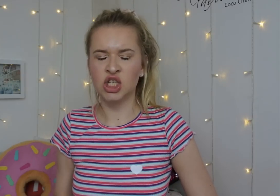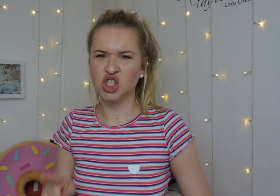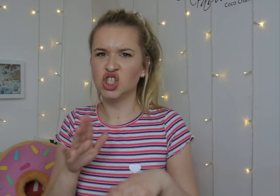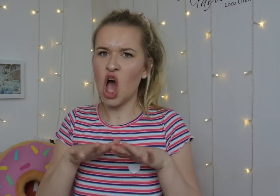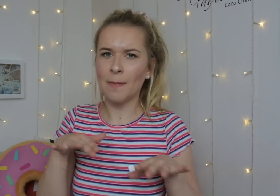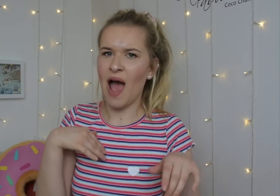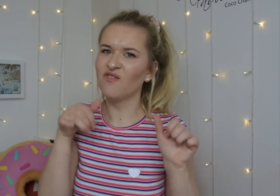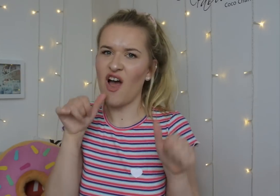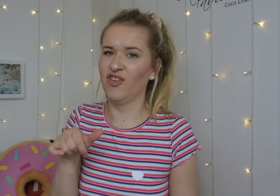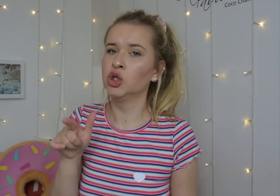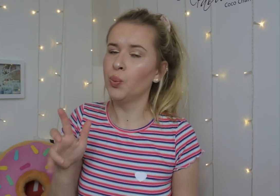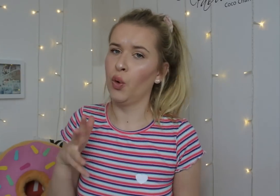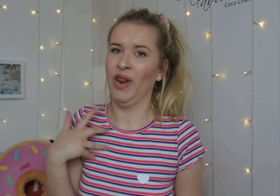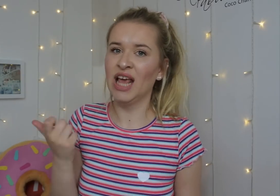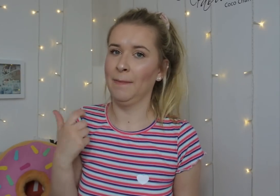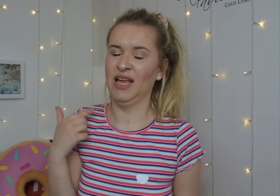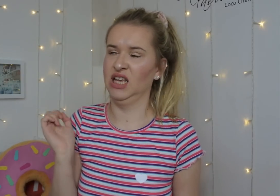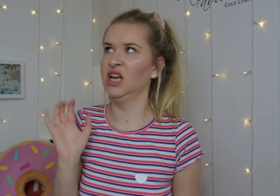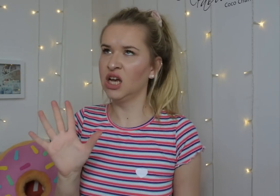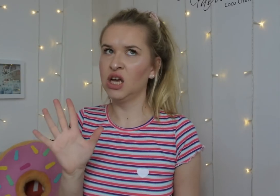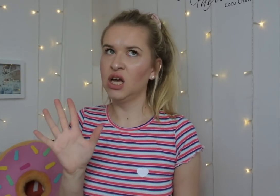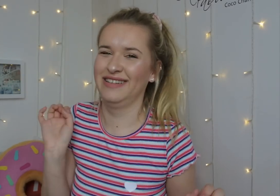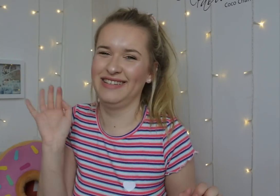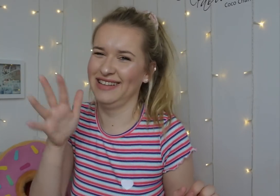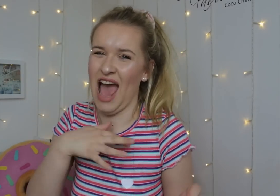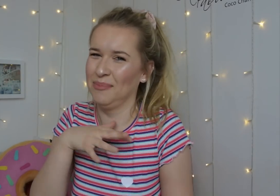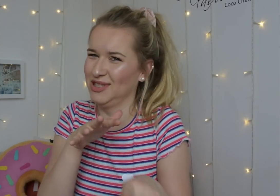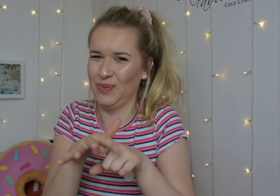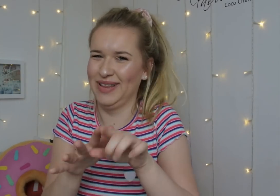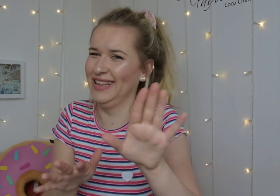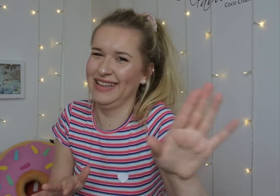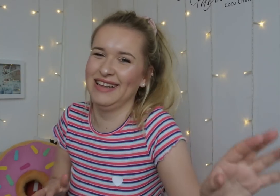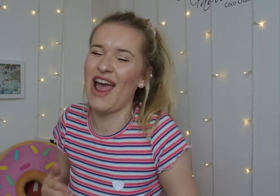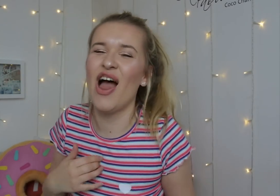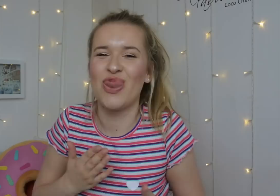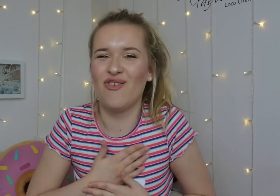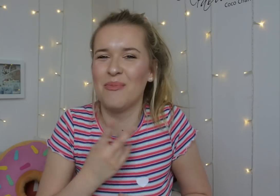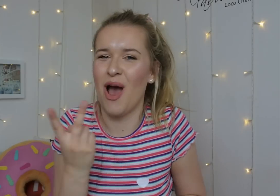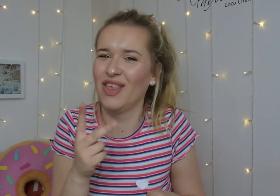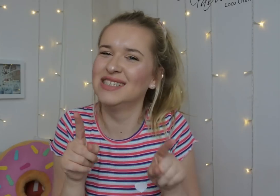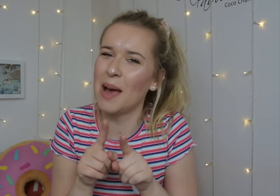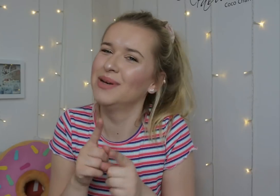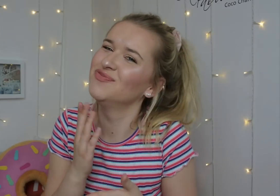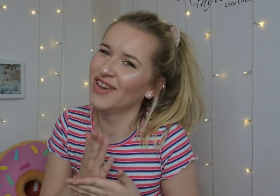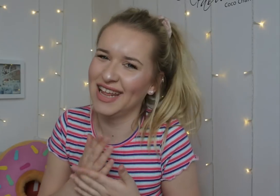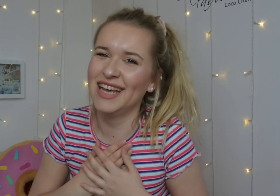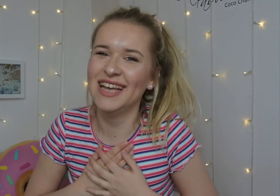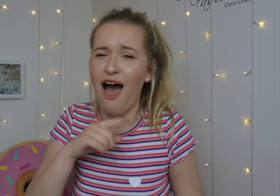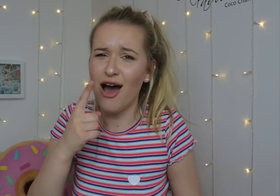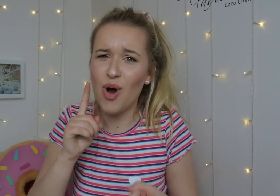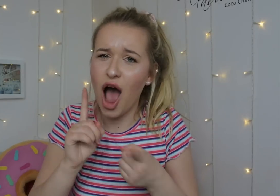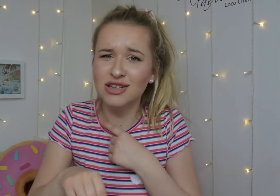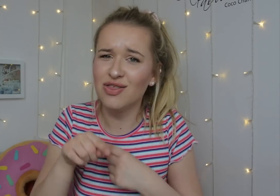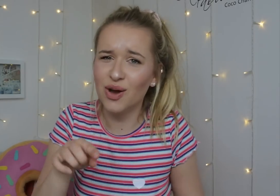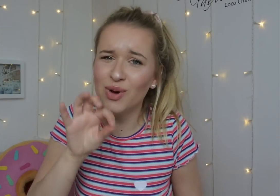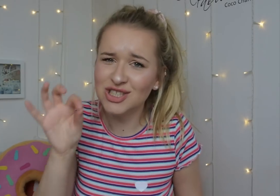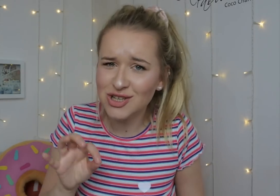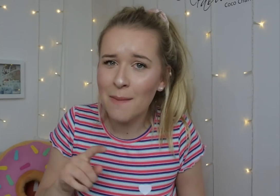You're not my favourite, you annoy me I'm just joking, I love you both the same really. It's impossible for me to answer this question